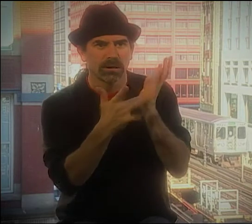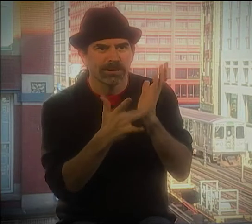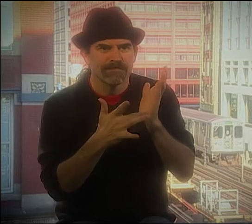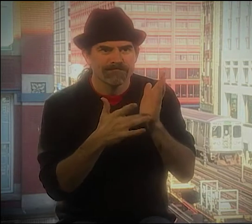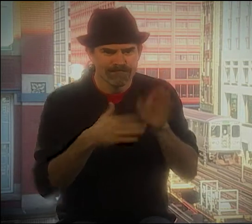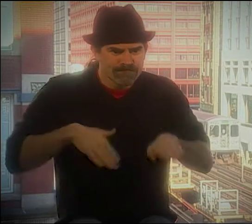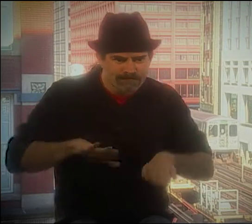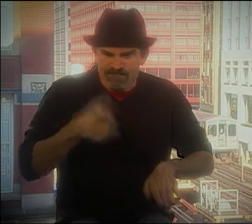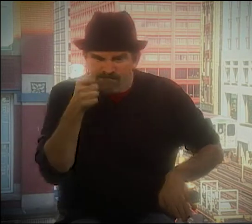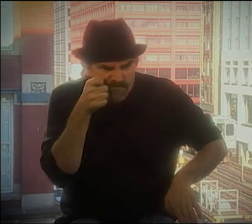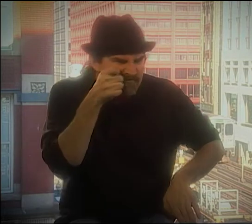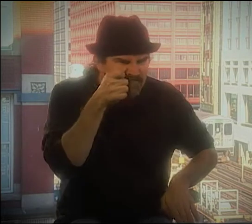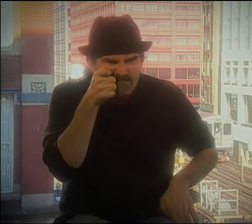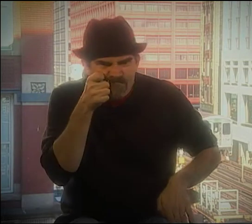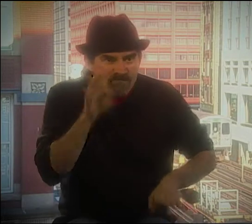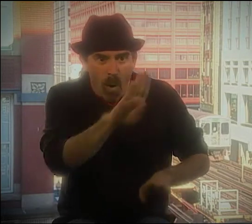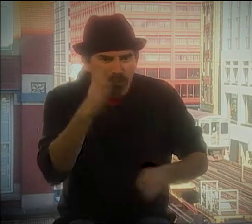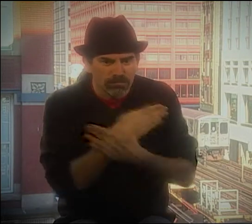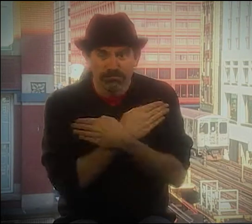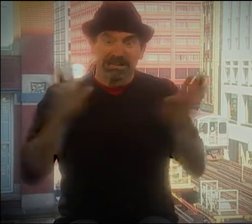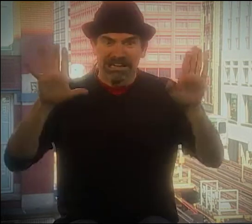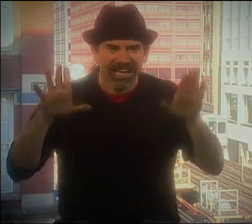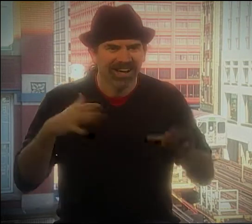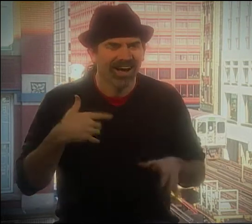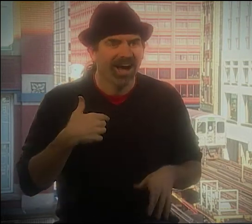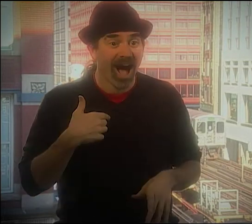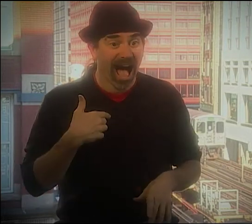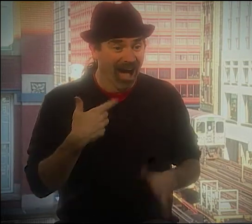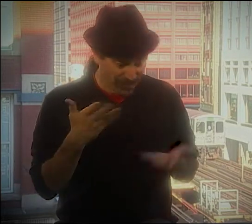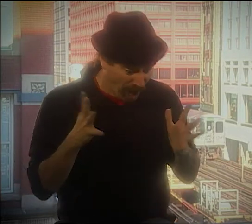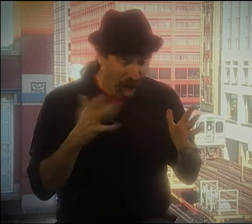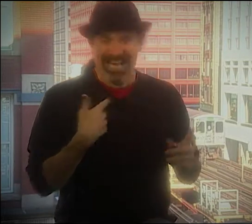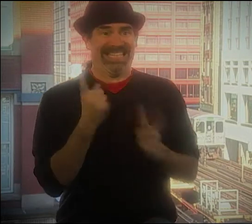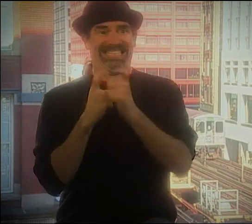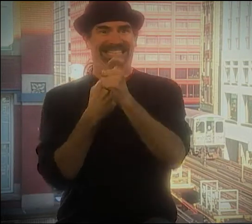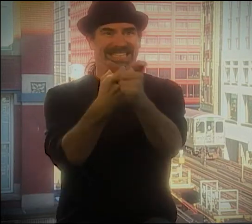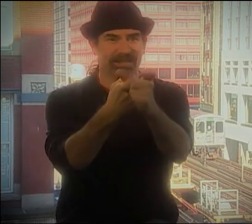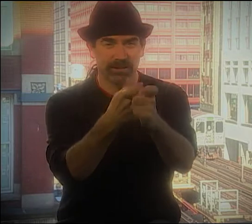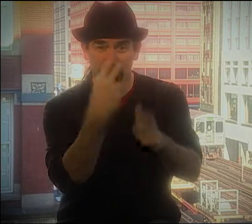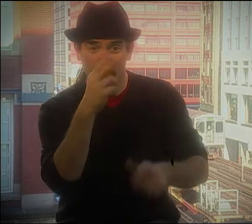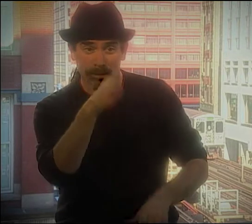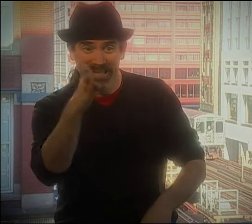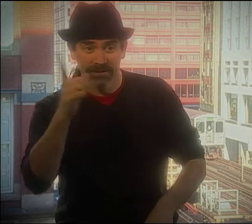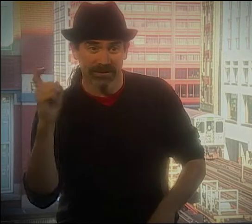SO I WAS USING HIS TECHNIQUE OF GOING BACK-AND-FORTH BETWEEN THE CHARACTERS AND ALL THAT, AND I PRACTICED IT AND I